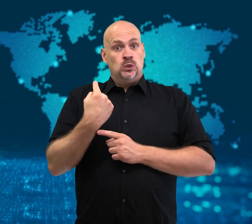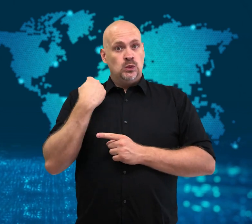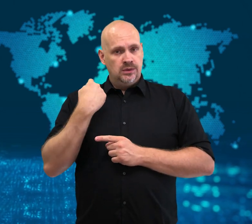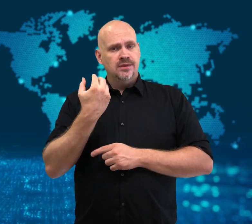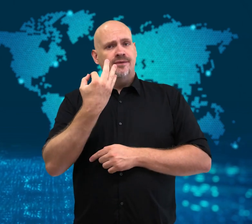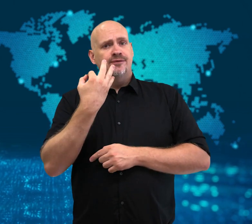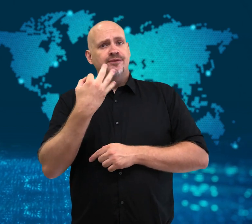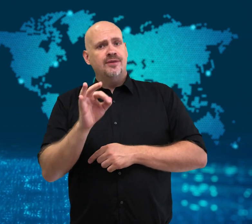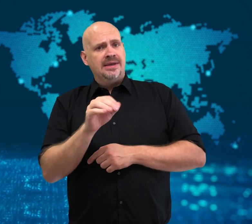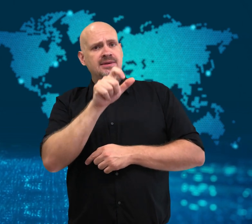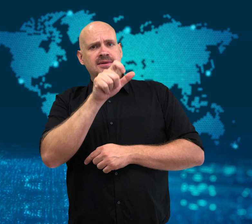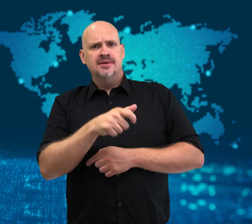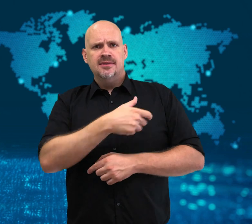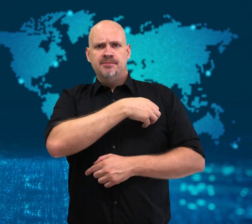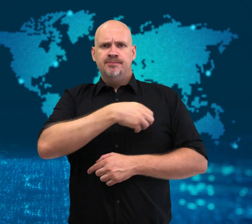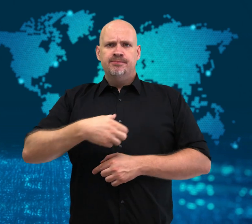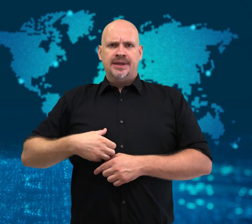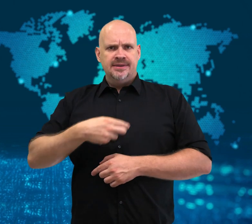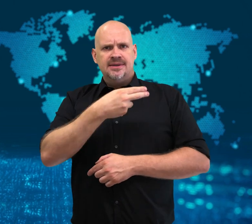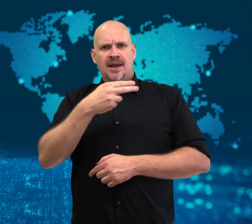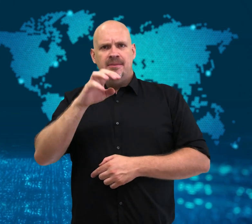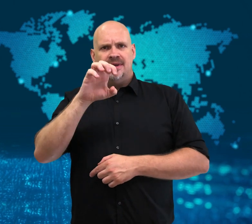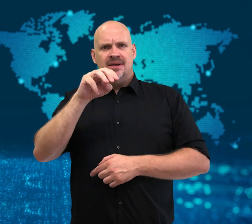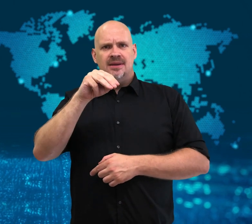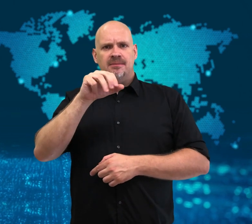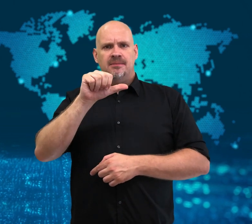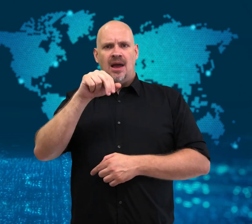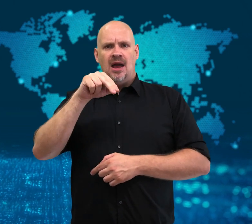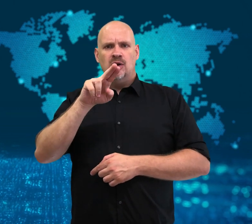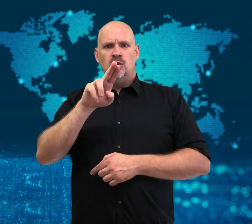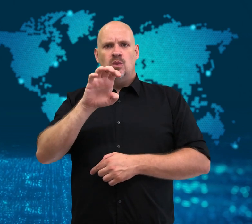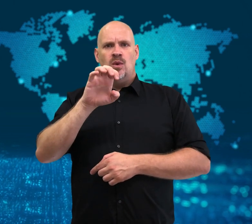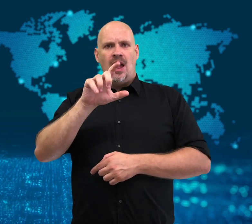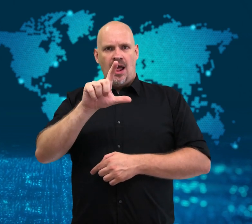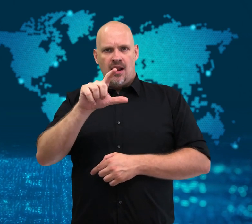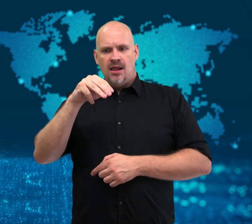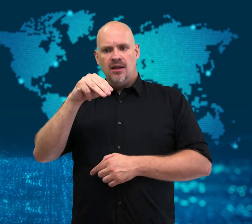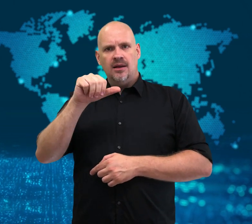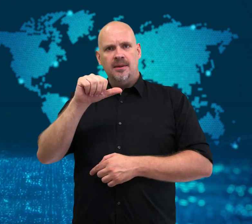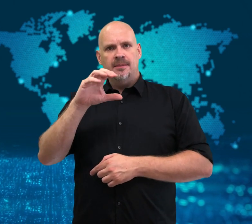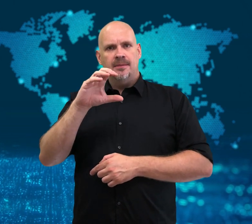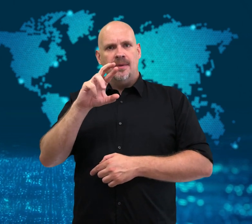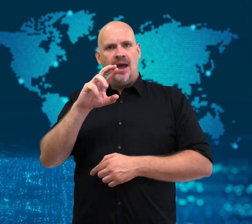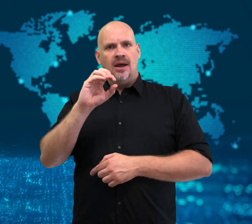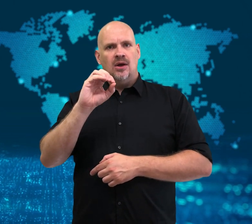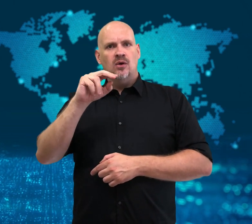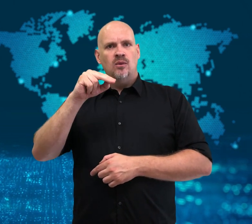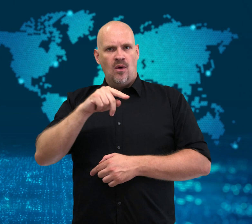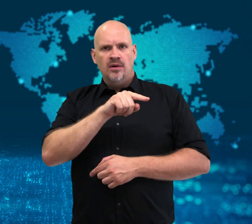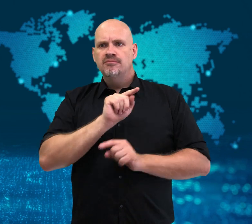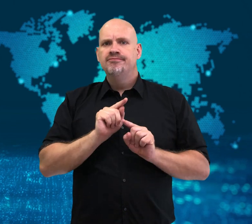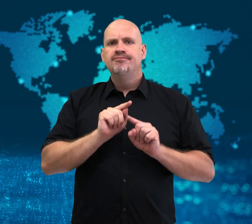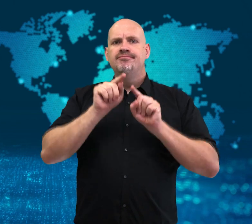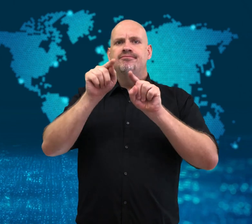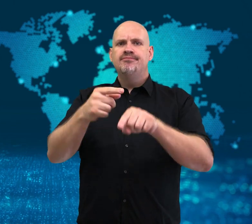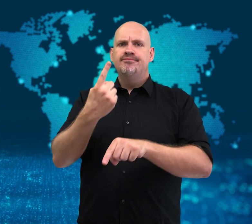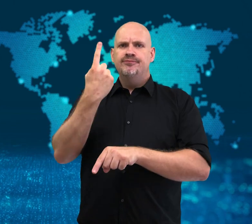On Tuesday, the French President, Emmanuel Macron,